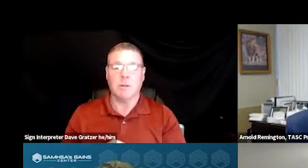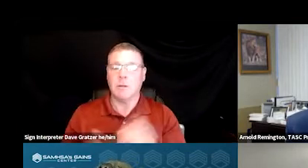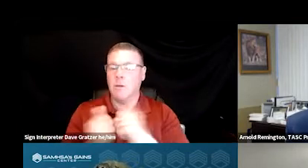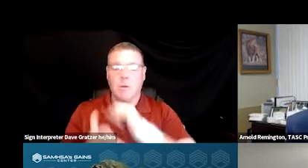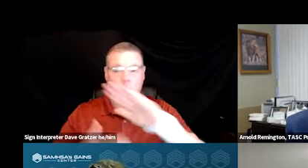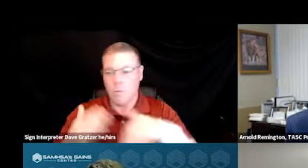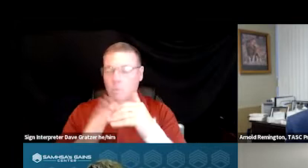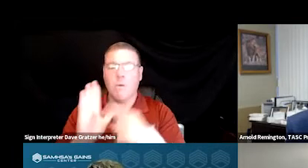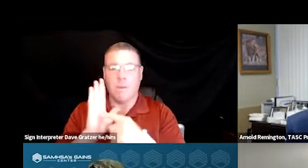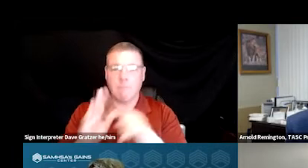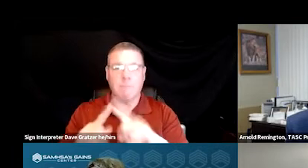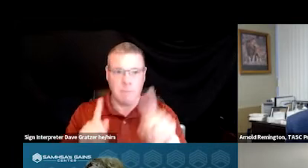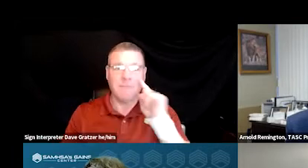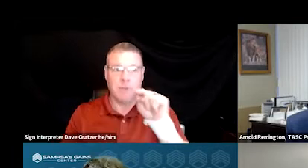But especially with crisis response.